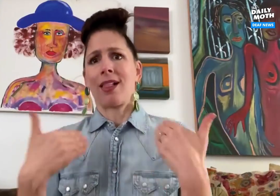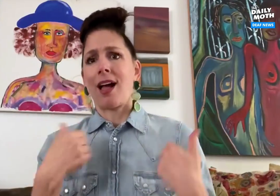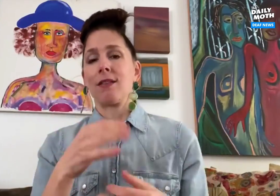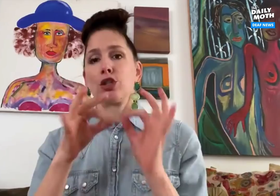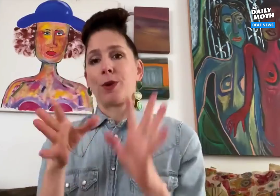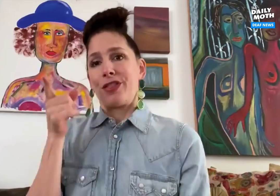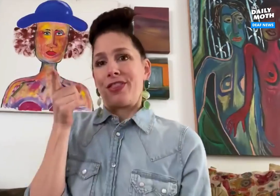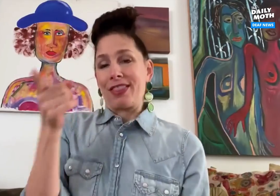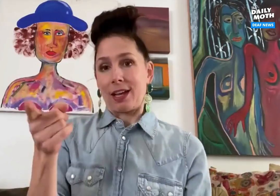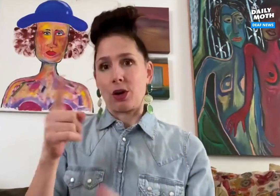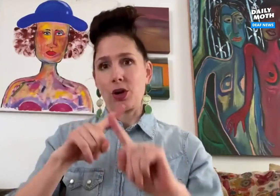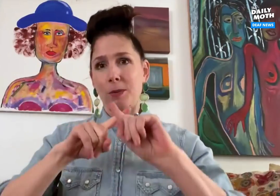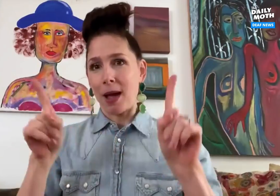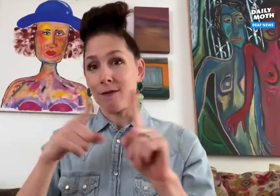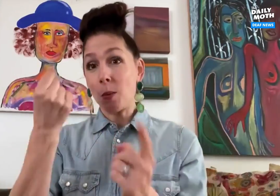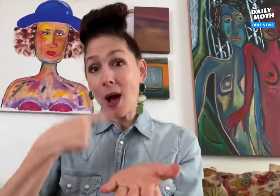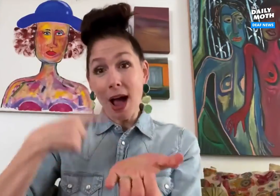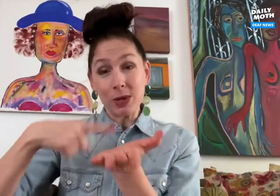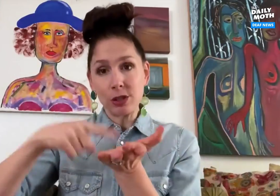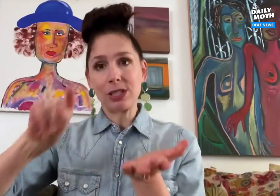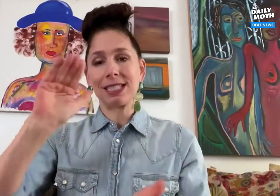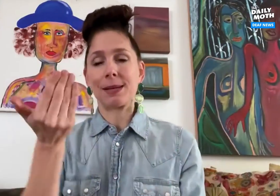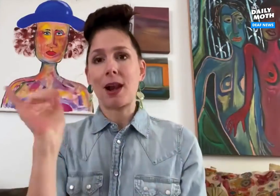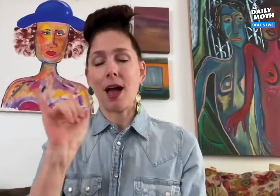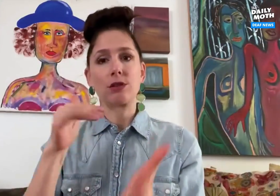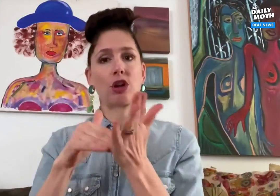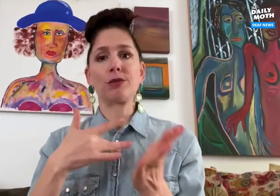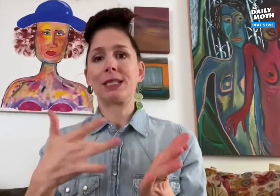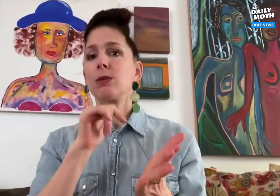she would have an interpreter there. However, my research seemed to show that doctors -